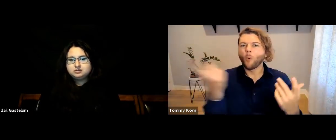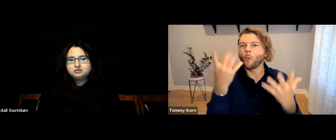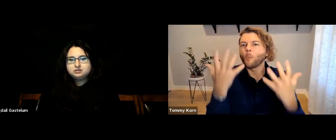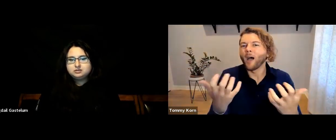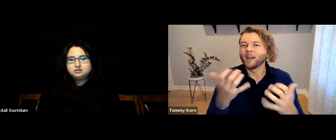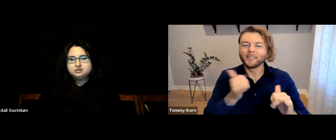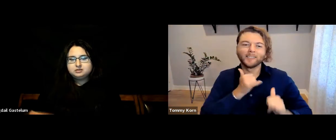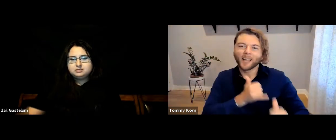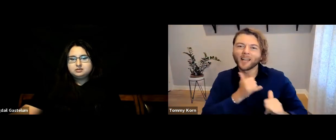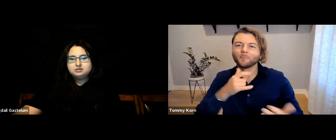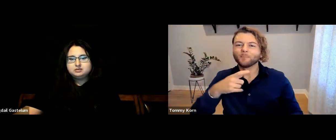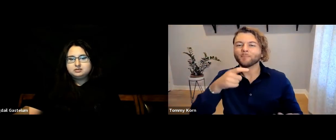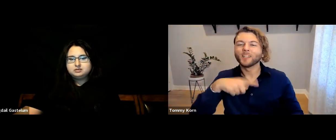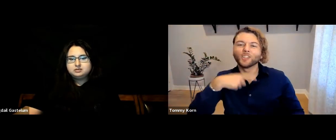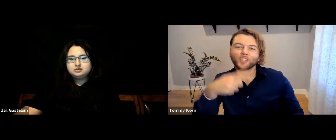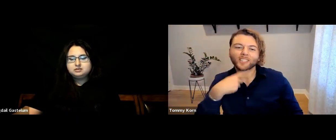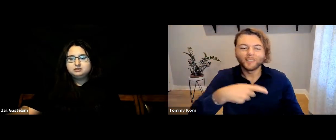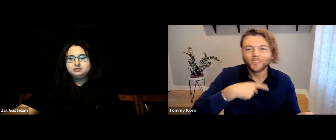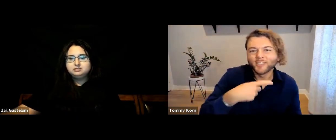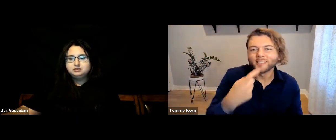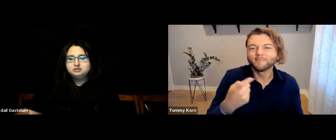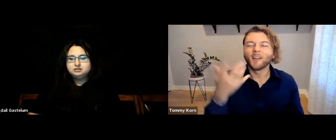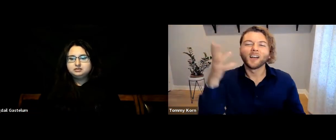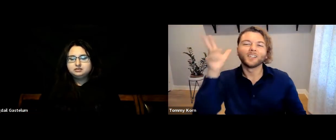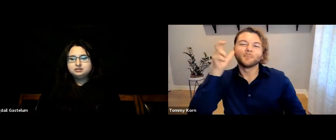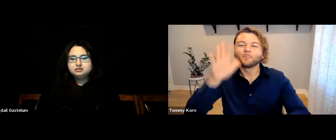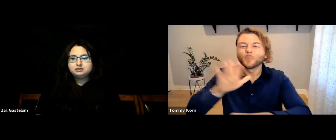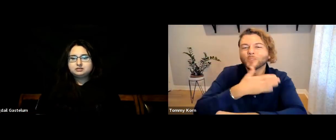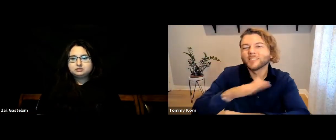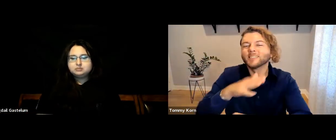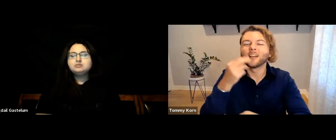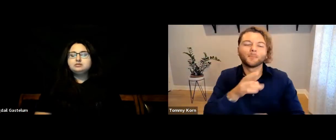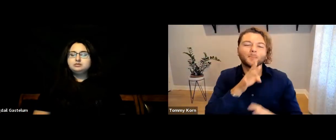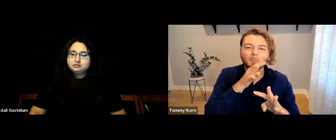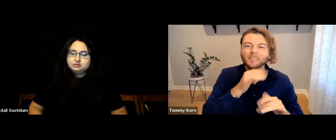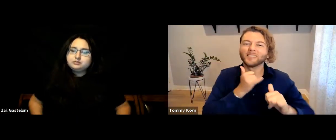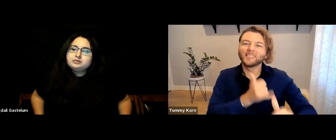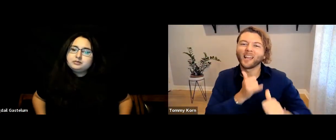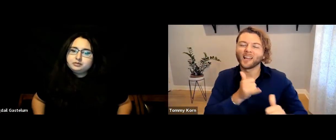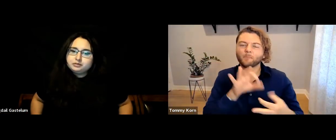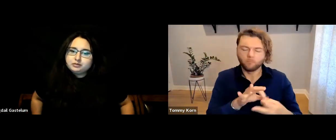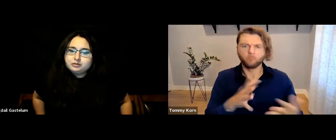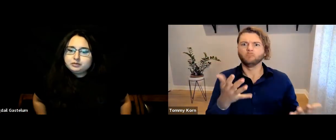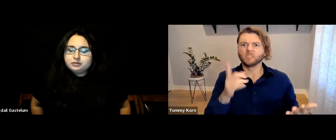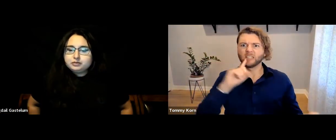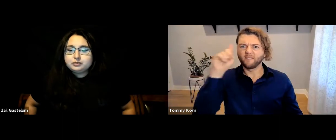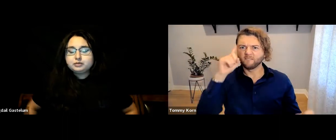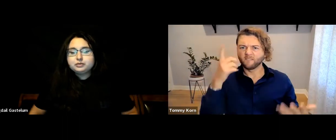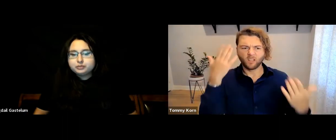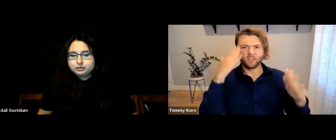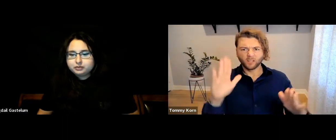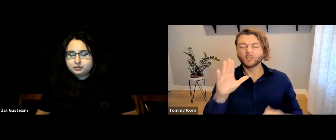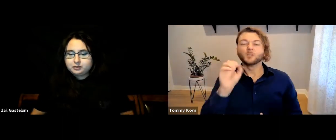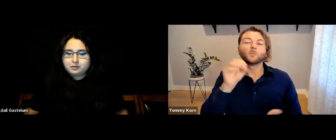They wanted their child to be the same as them --hearing--and bond over music and speaking, but now, they don’t know what to do.